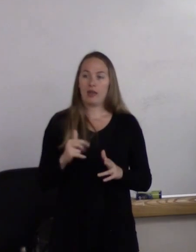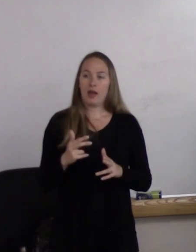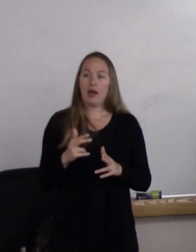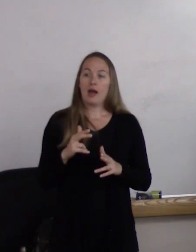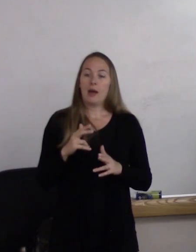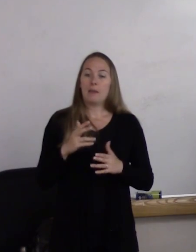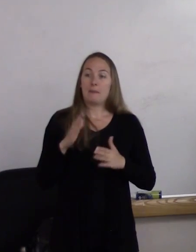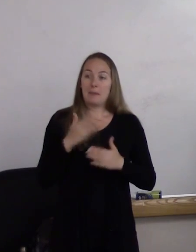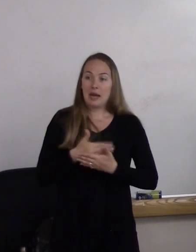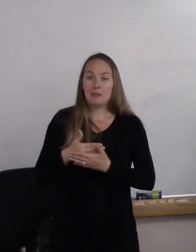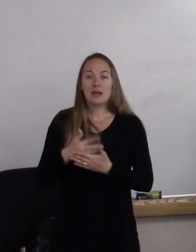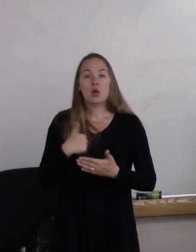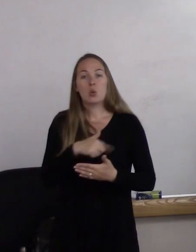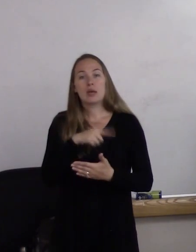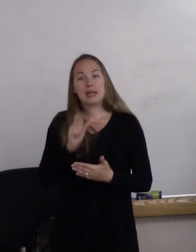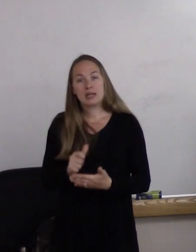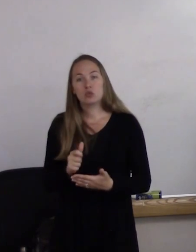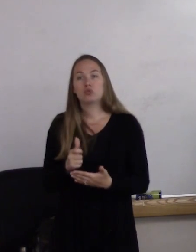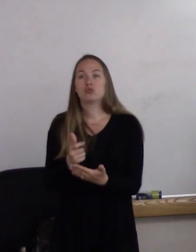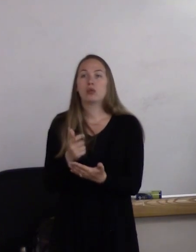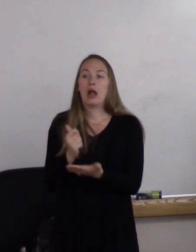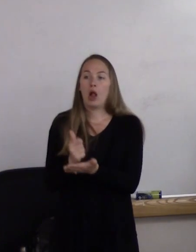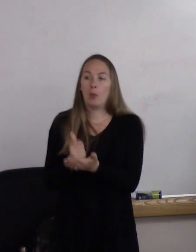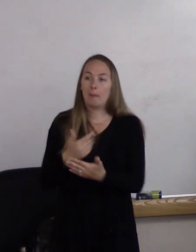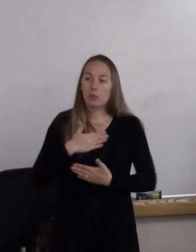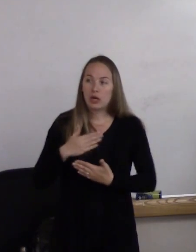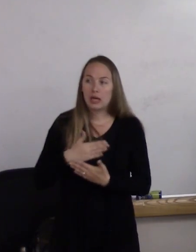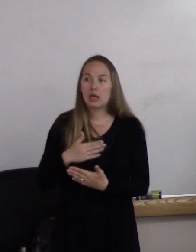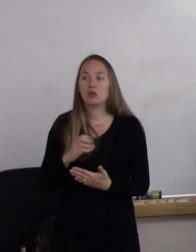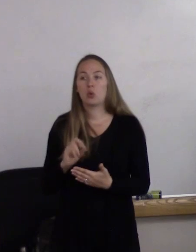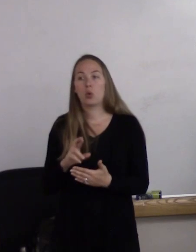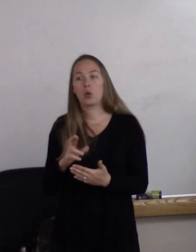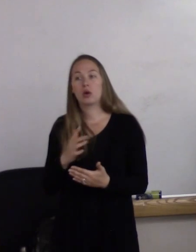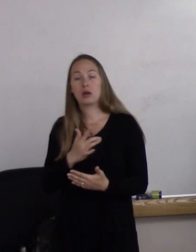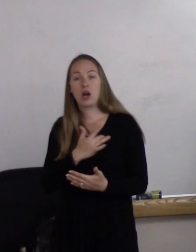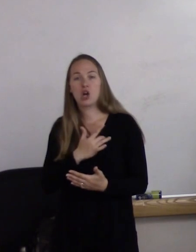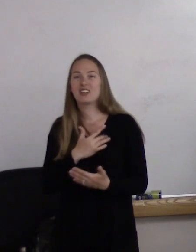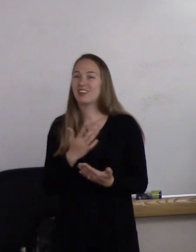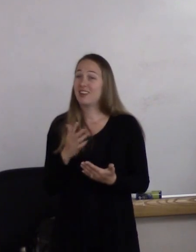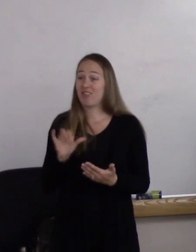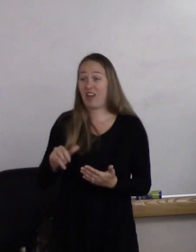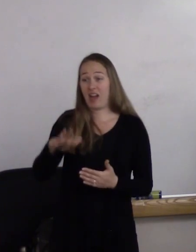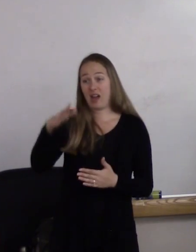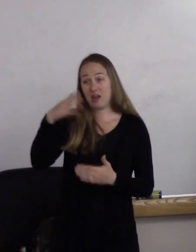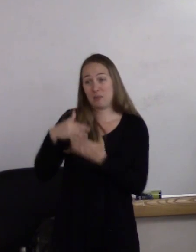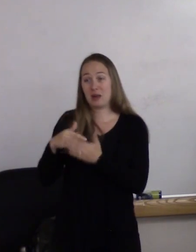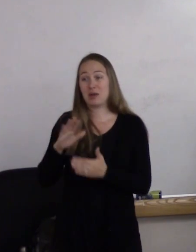We may have to be that baby's heart. Right? That baby's sex organs also may not have fully developed.